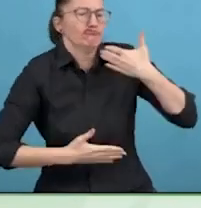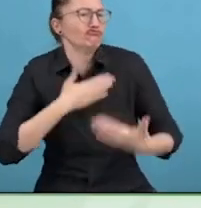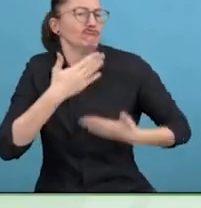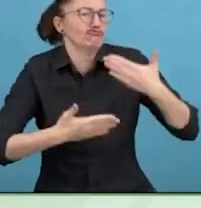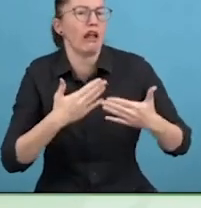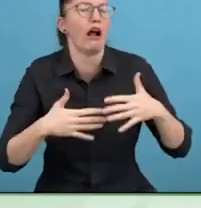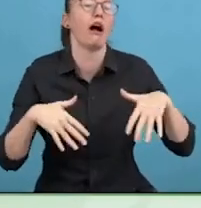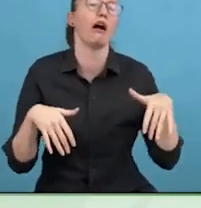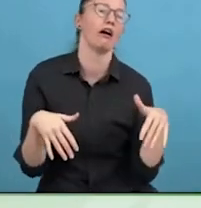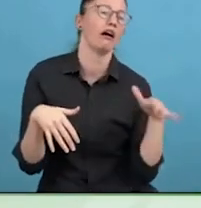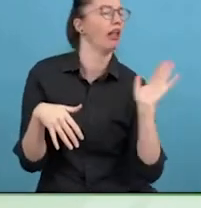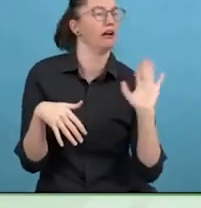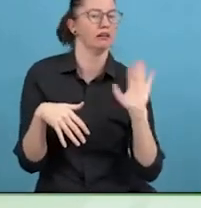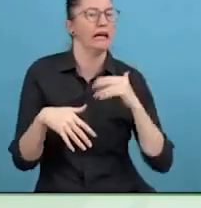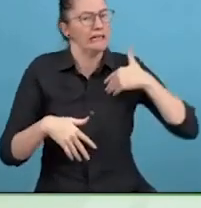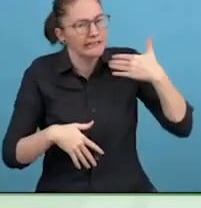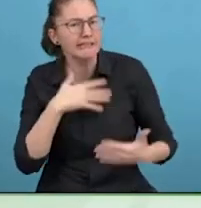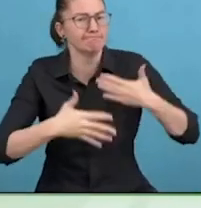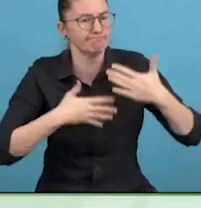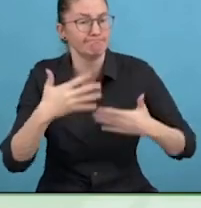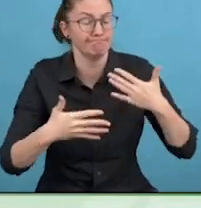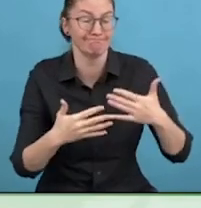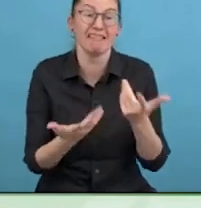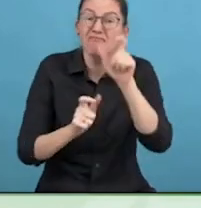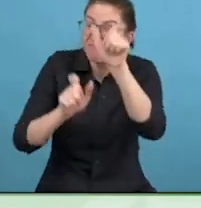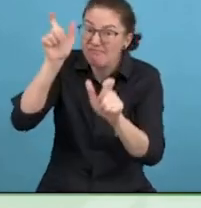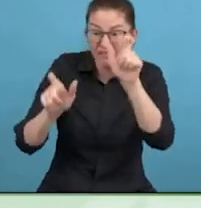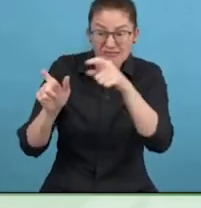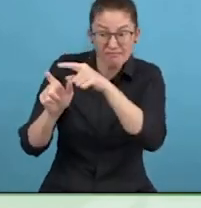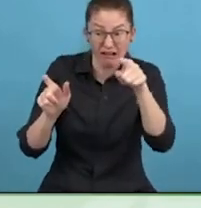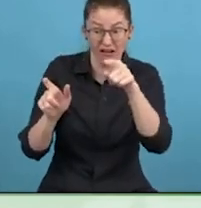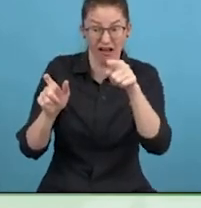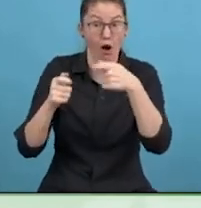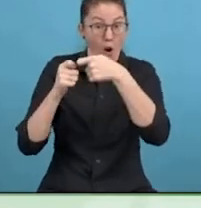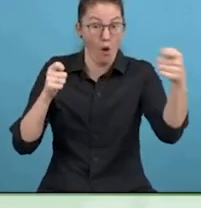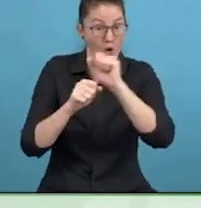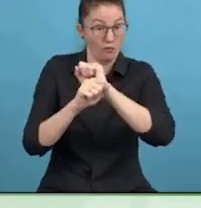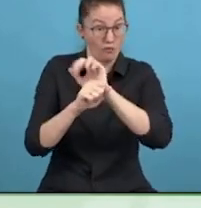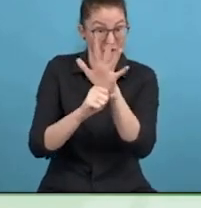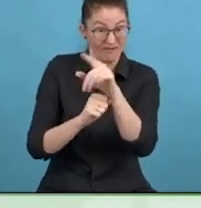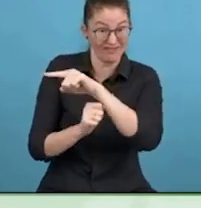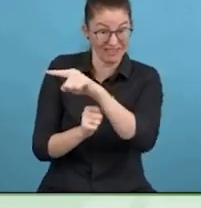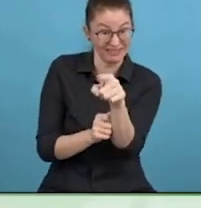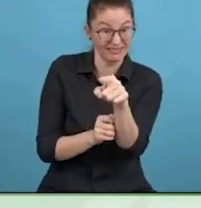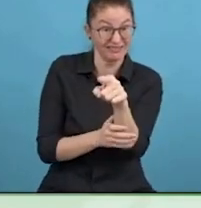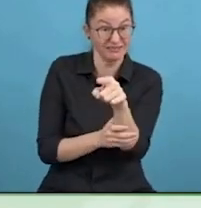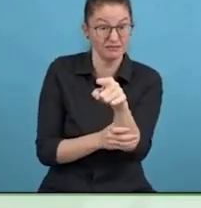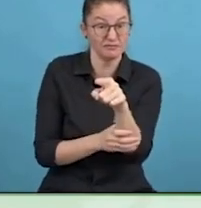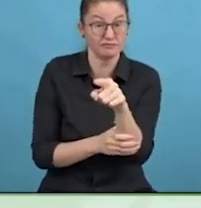In the disability field we have been struggling with the ability to